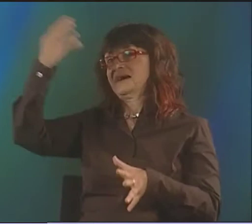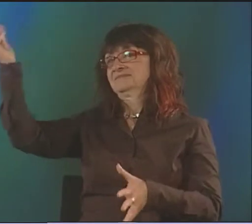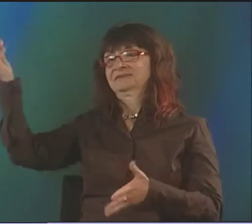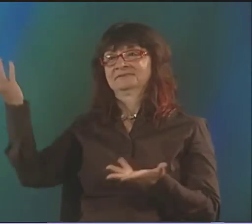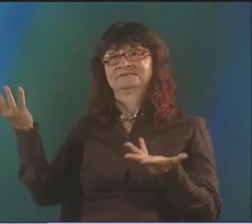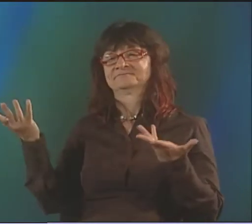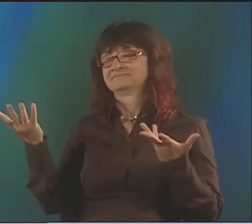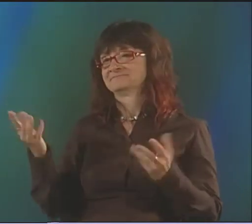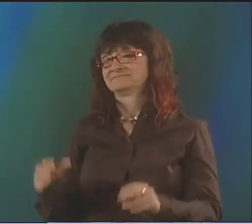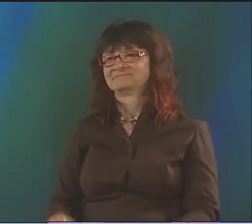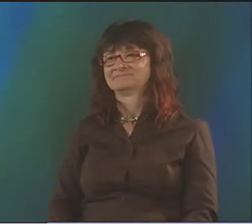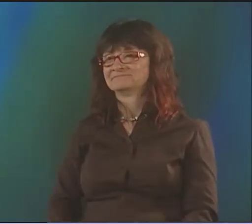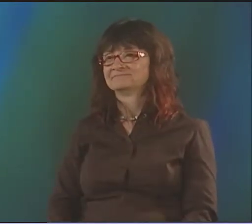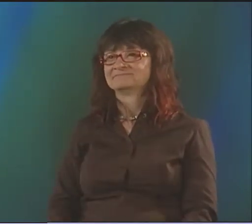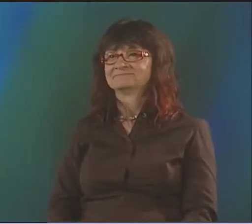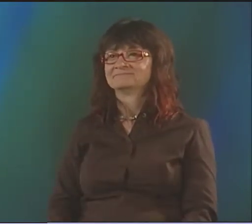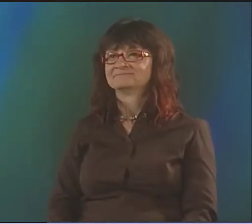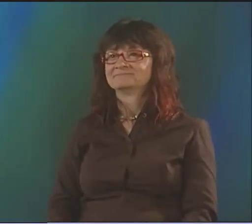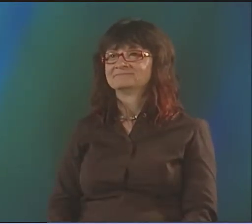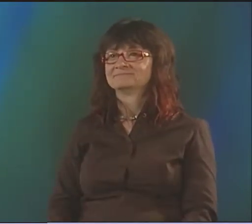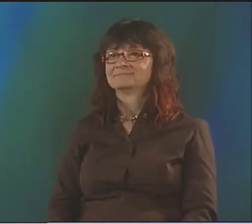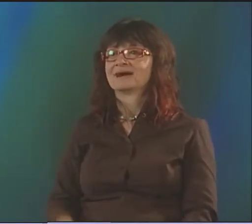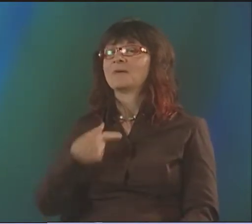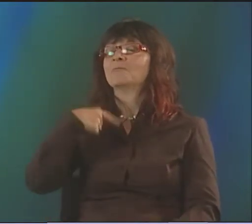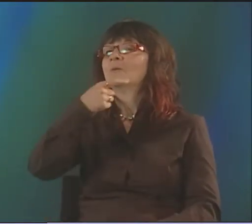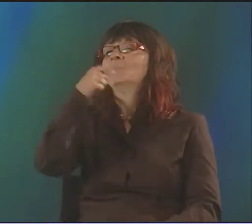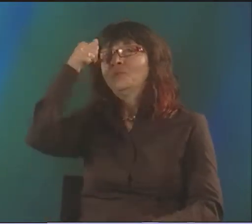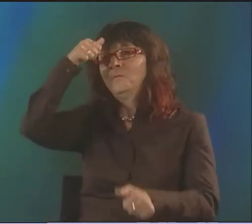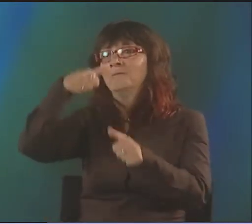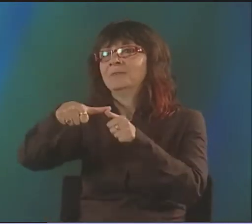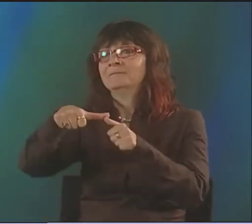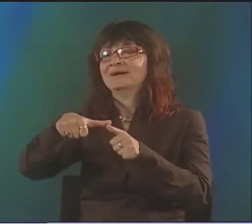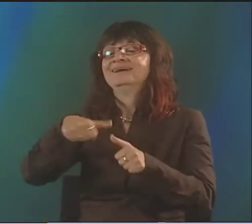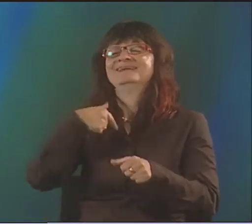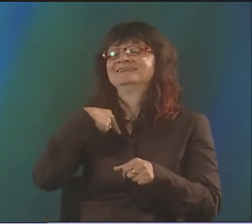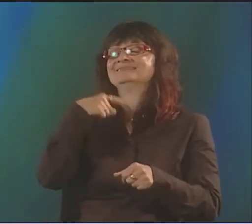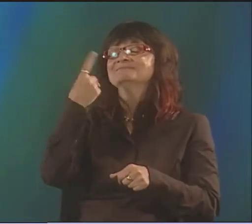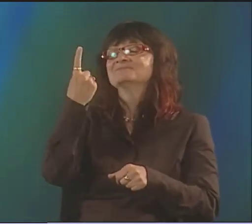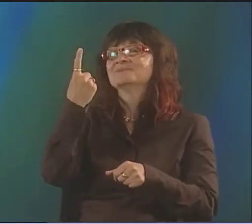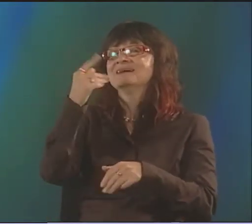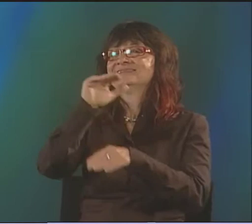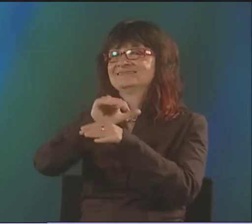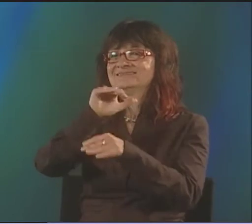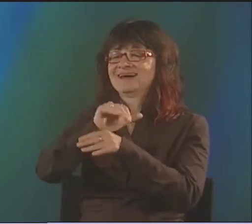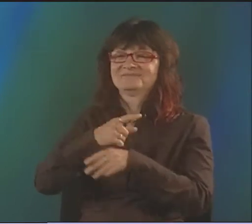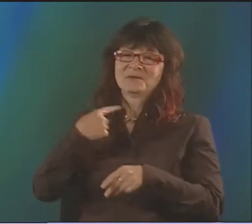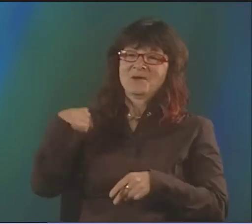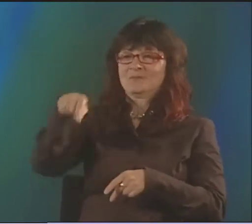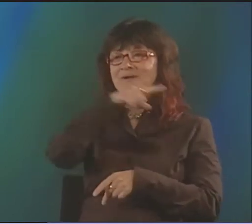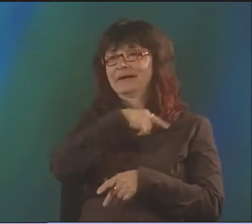SO WE'D SWITCH UP THE ROLES. IT WAS A VERY SHORT-LIVED GROUP. AND THEN I LEFT.